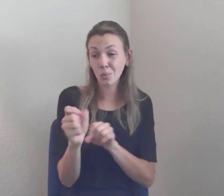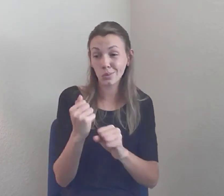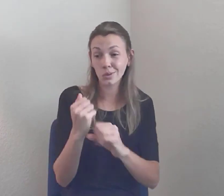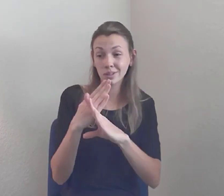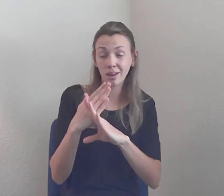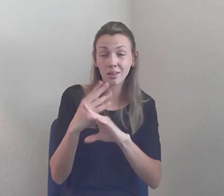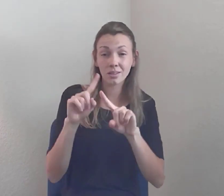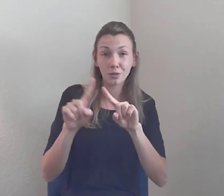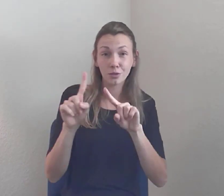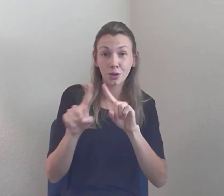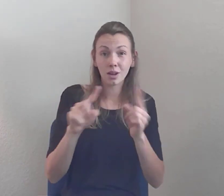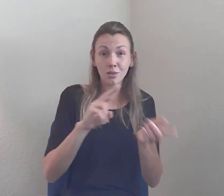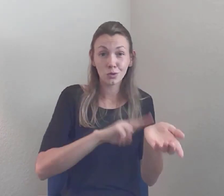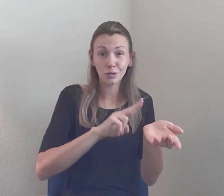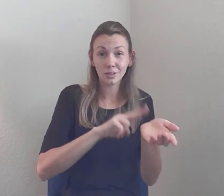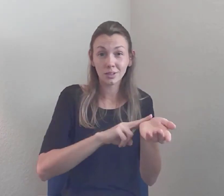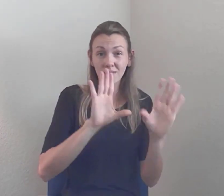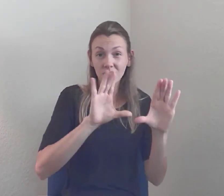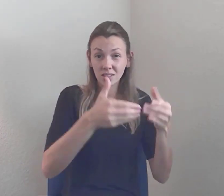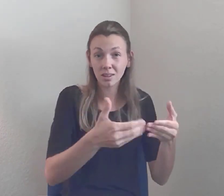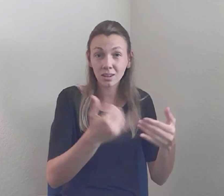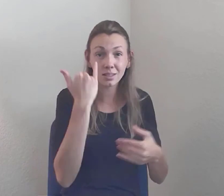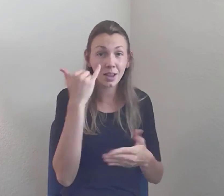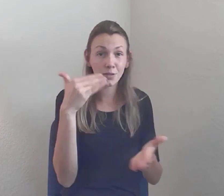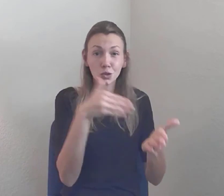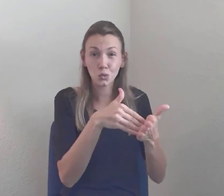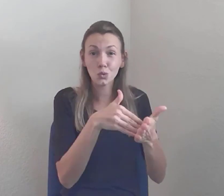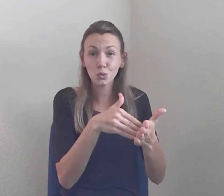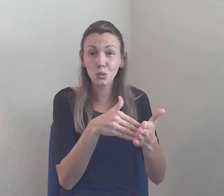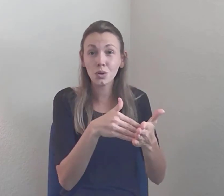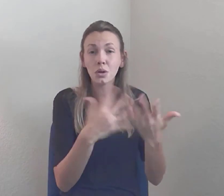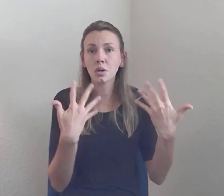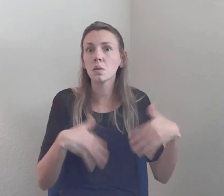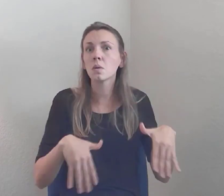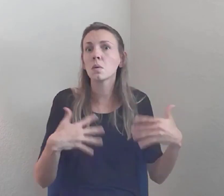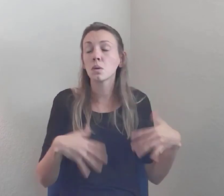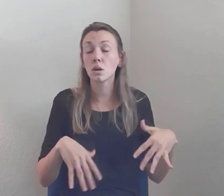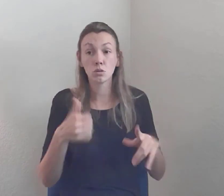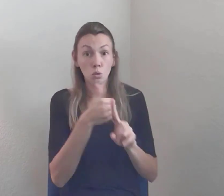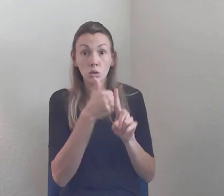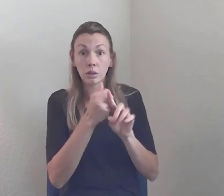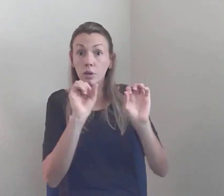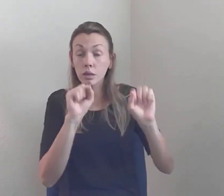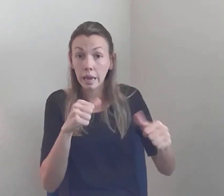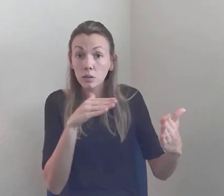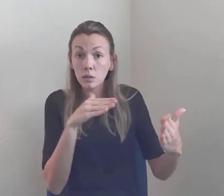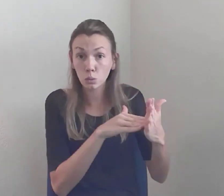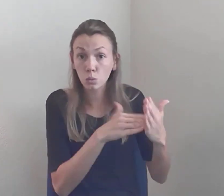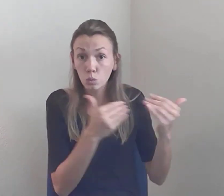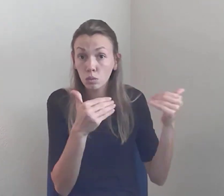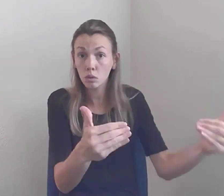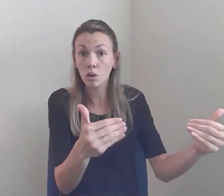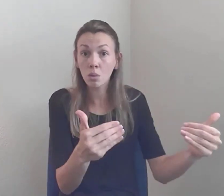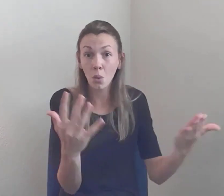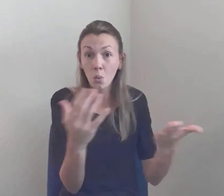You can still sue a nursing facility but it's gonna be really, really, really hard to win...